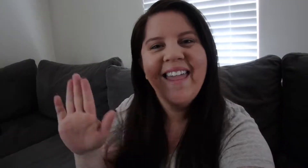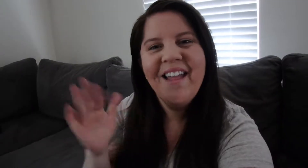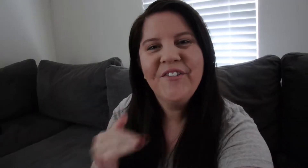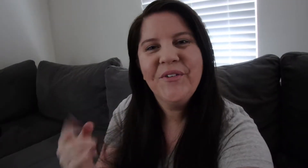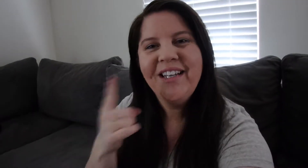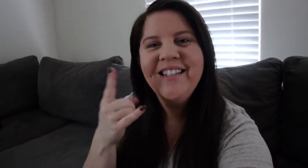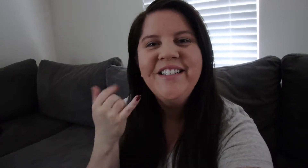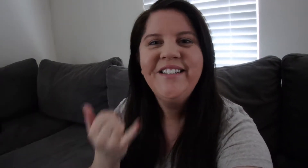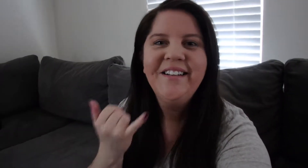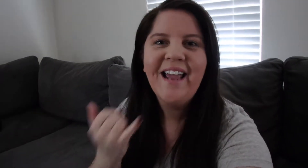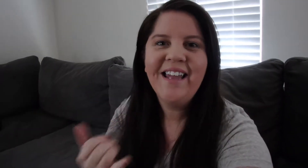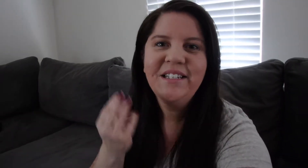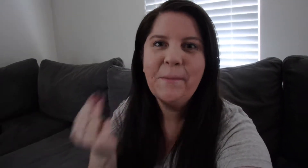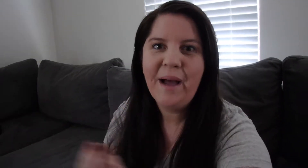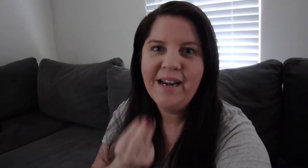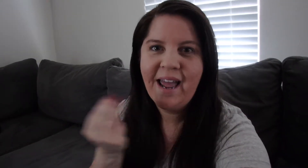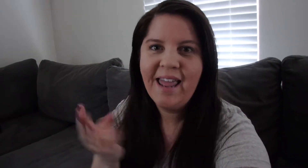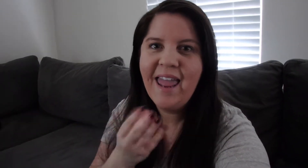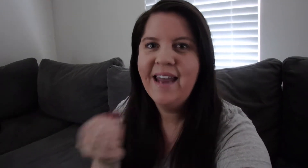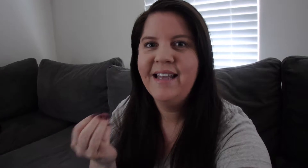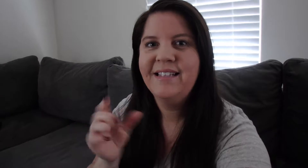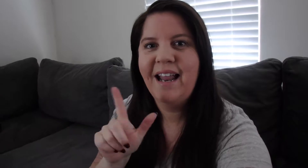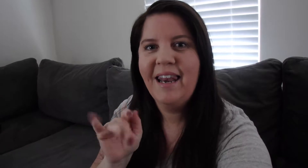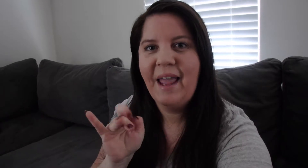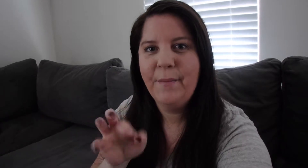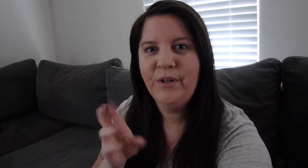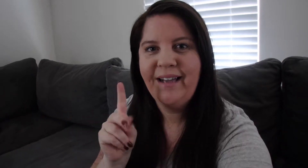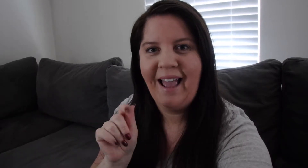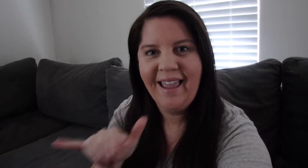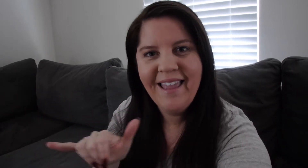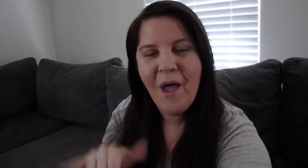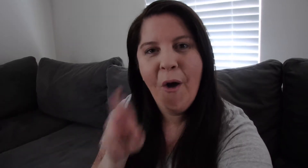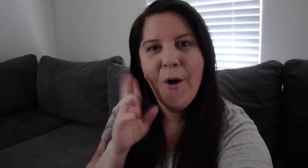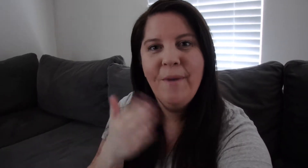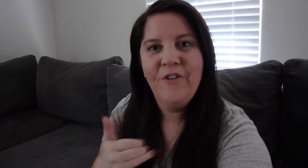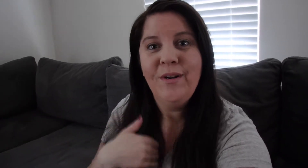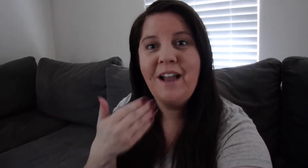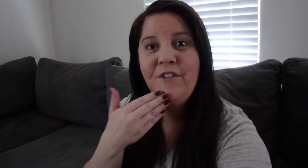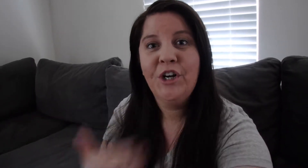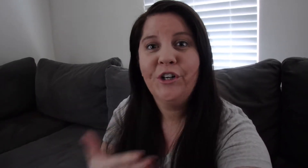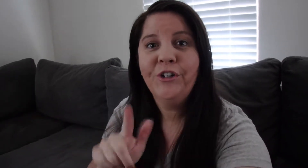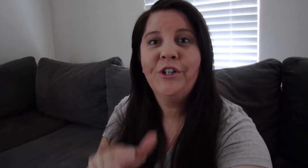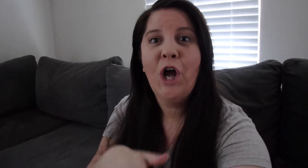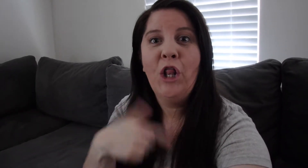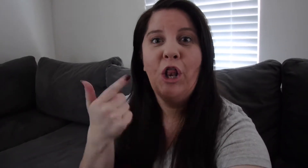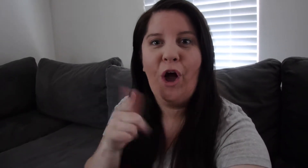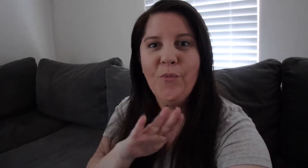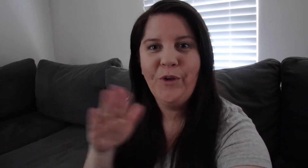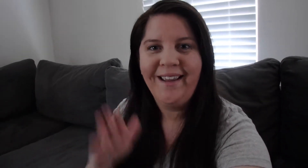Hey everyone today's Monday And it's labor day Hope everyone having a good long weekend